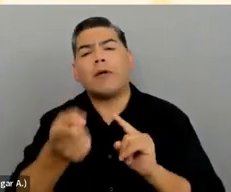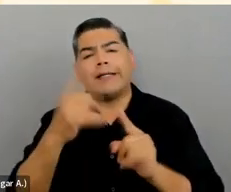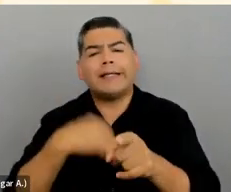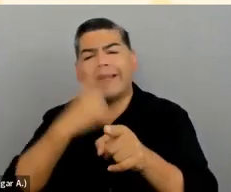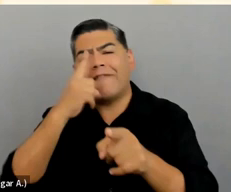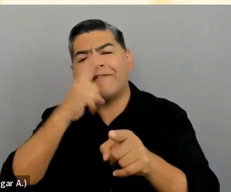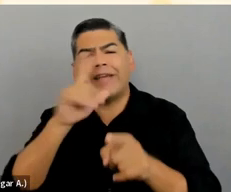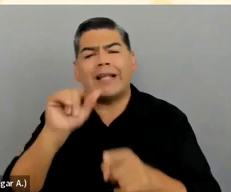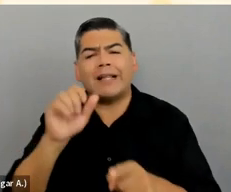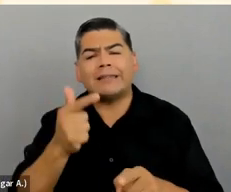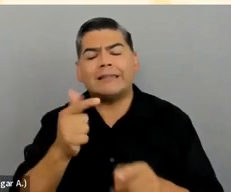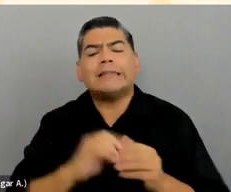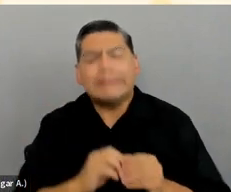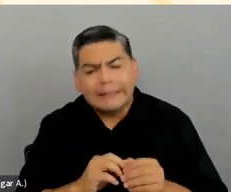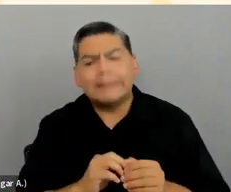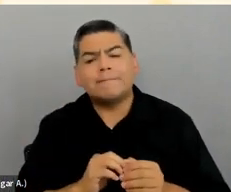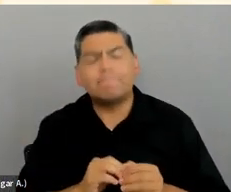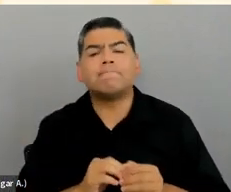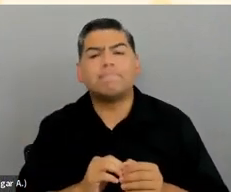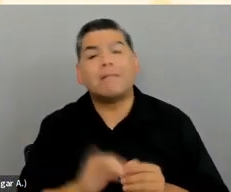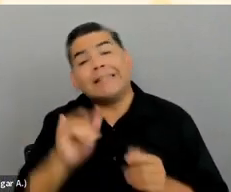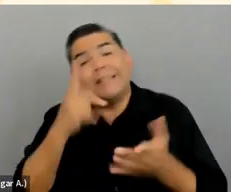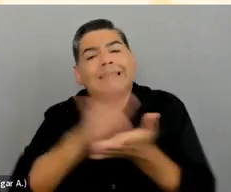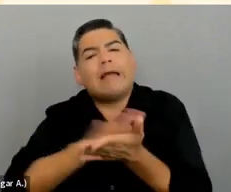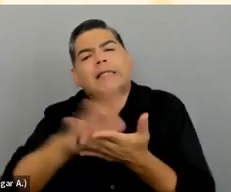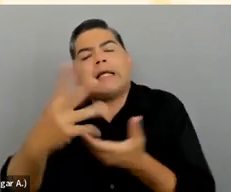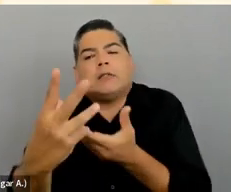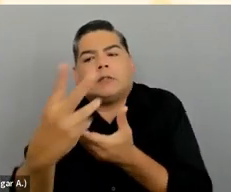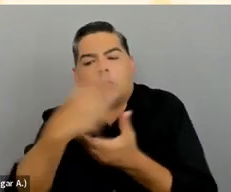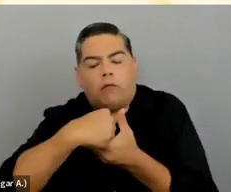So that's a nice way to incorporate an inclusive image